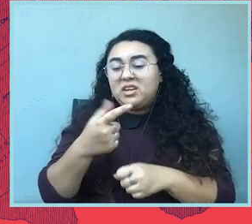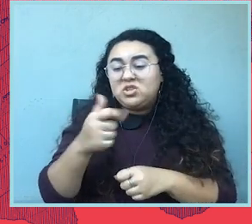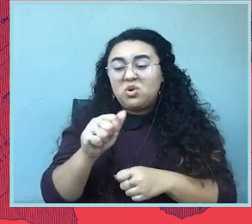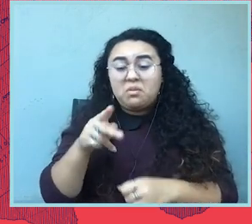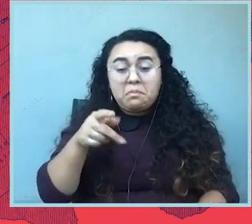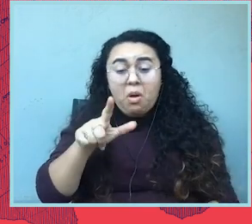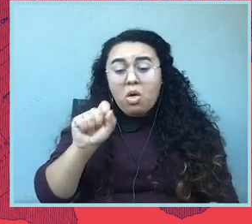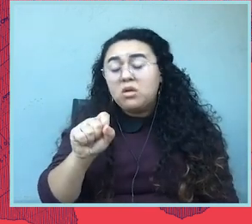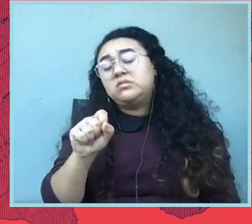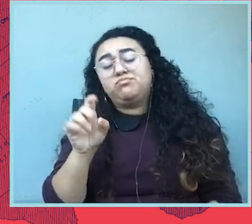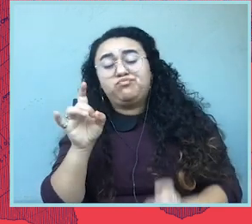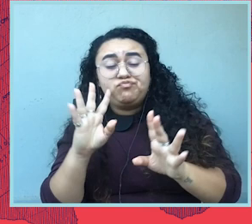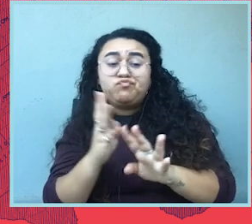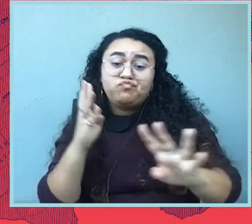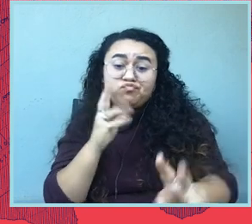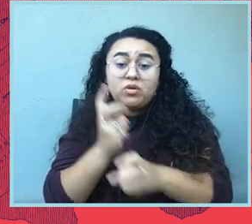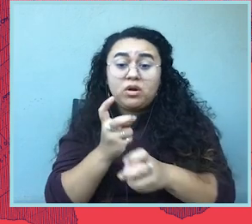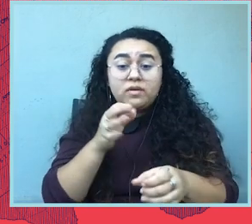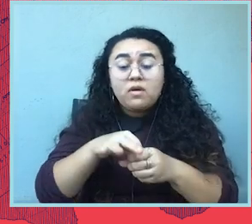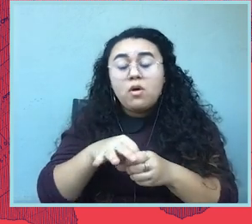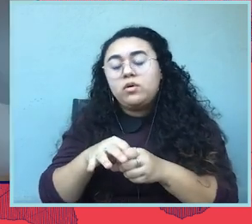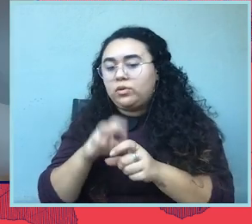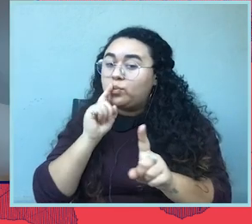in particular, the polls in Black andBrown communities.